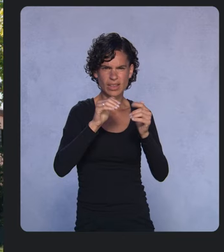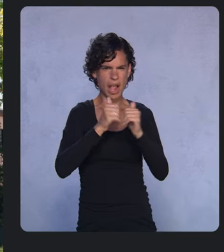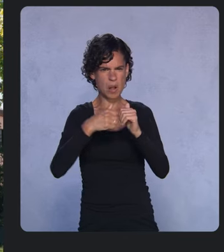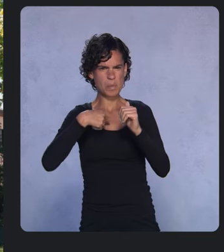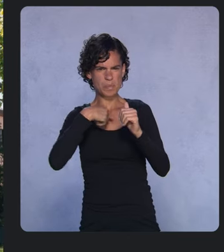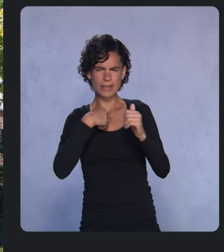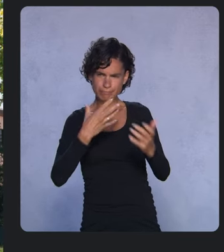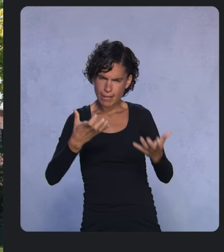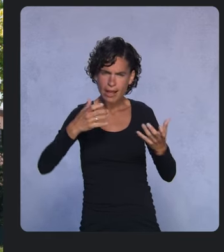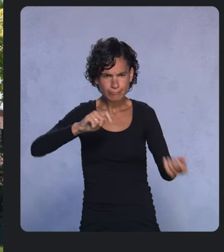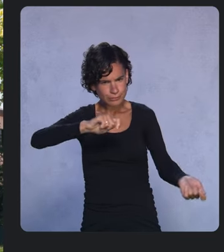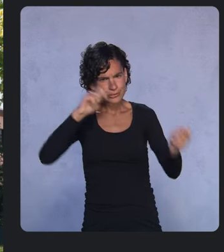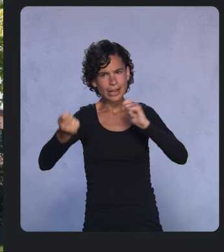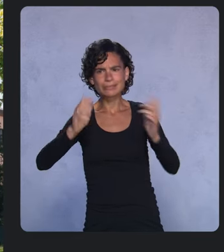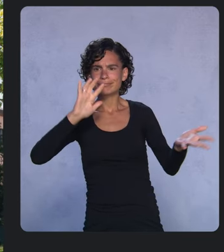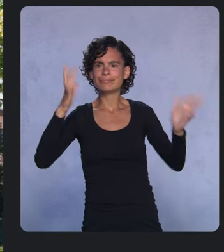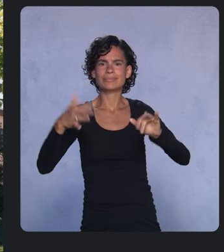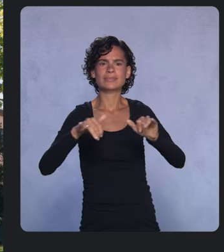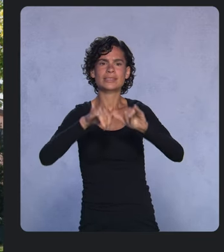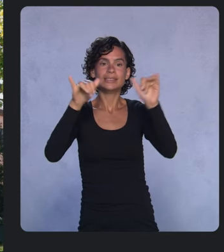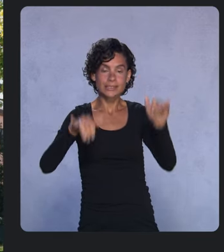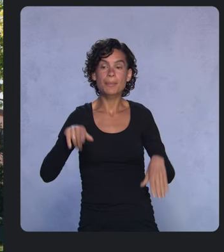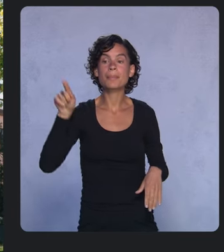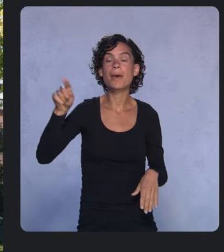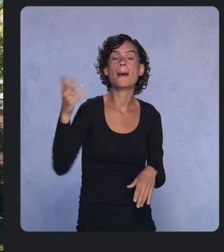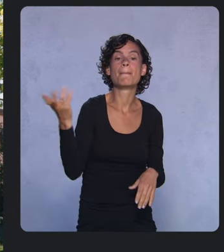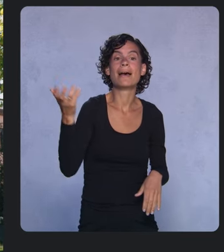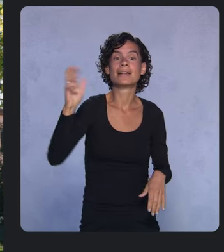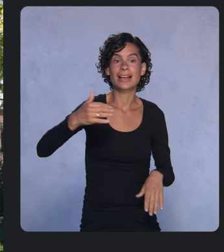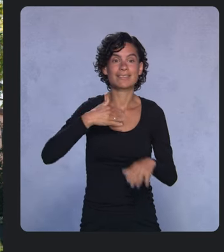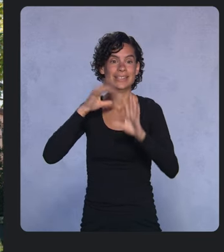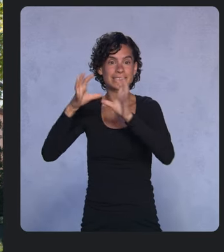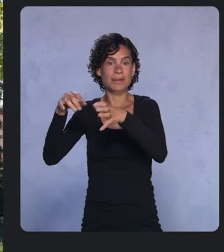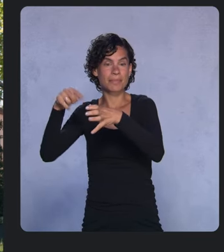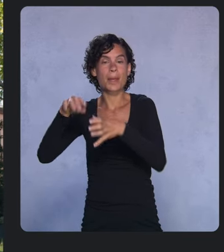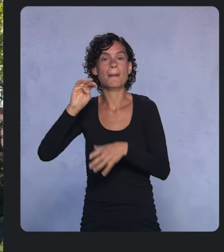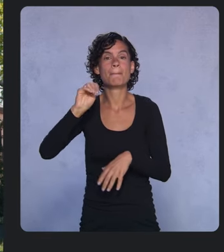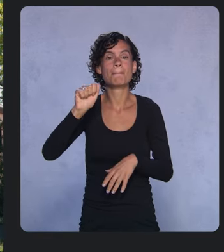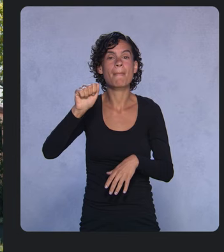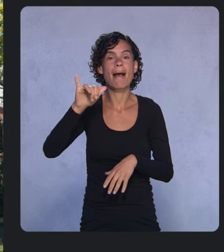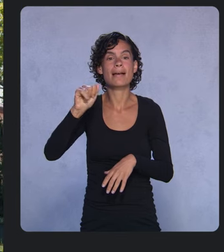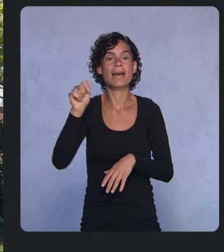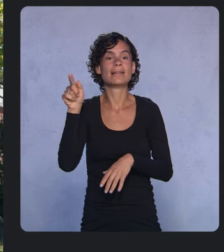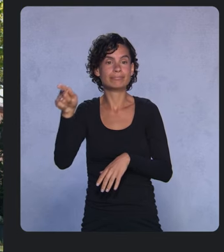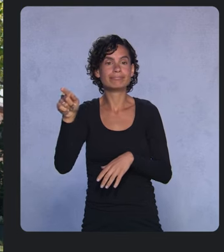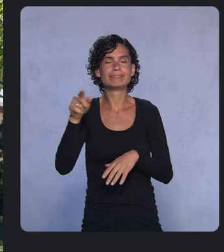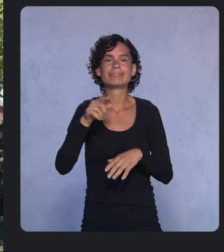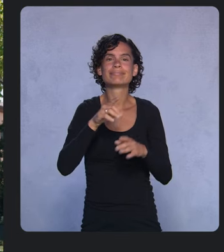And in Bangladesh, we have the team at Maya who created a digital assistant so women could get health information